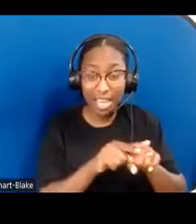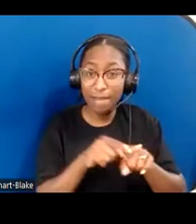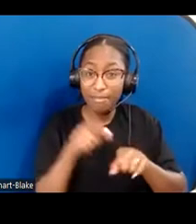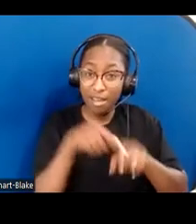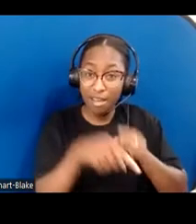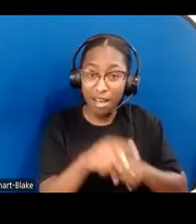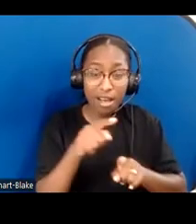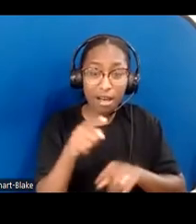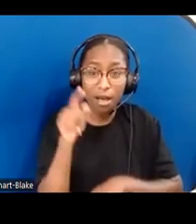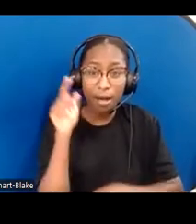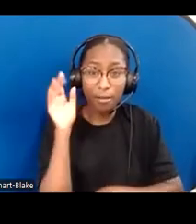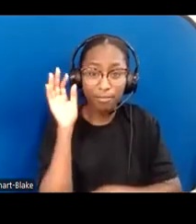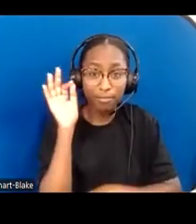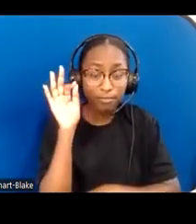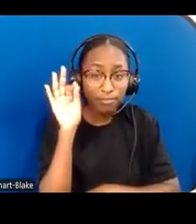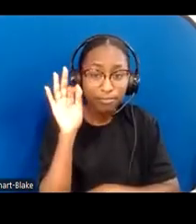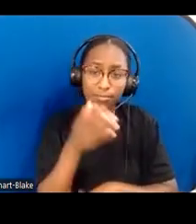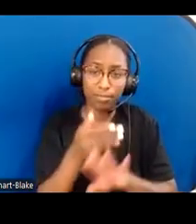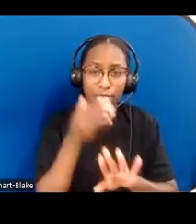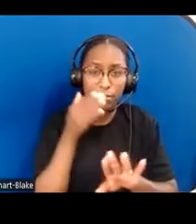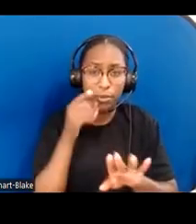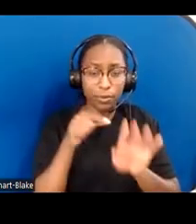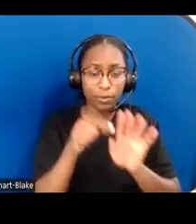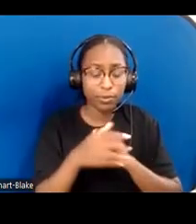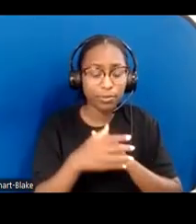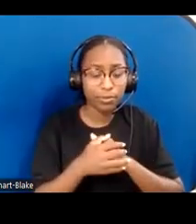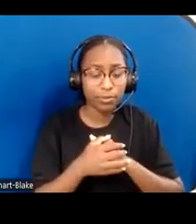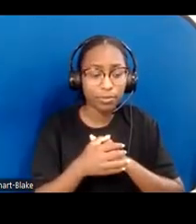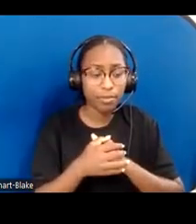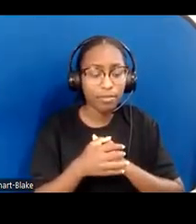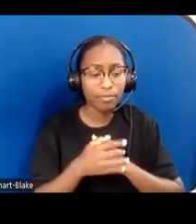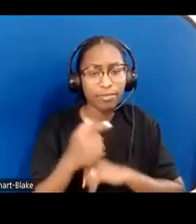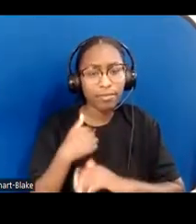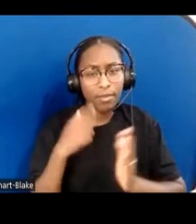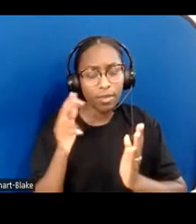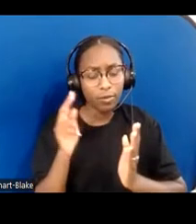Reading commentaries on the Beatitudes to try and understand them more deeply,